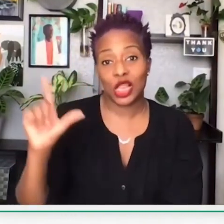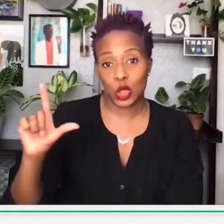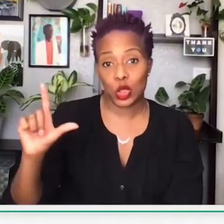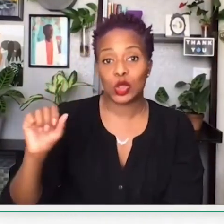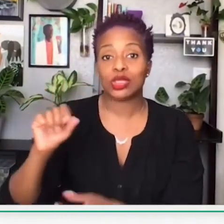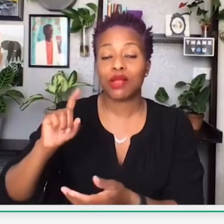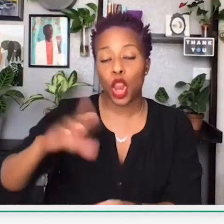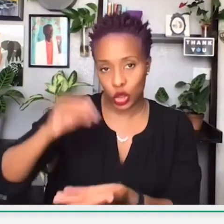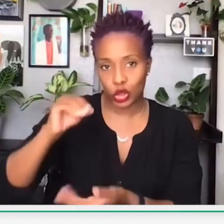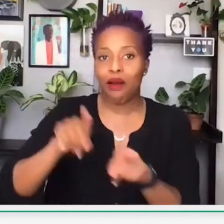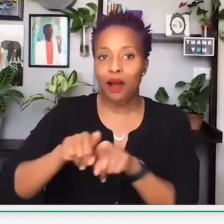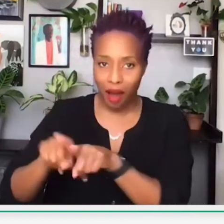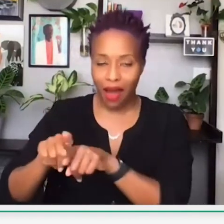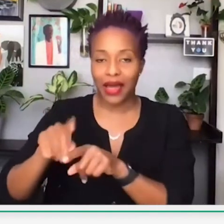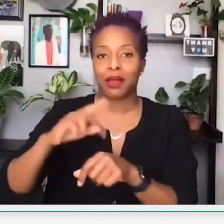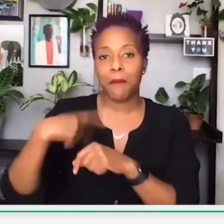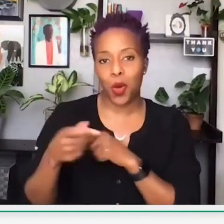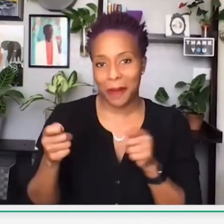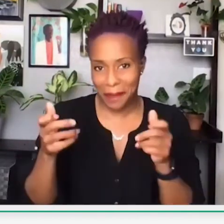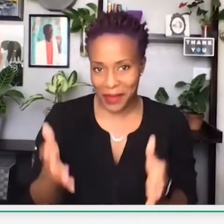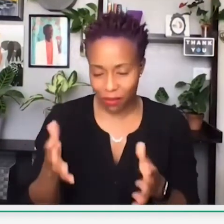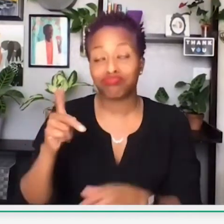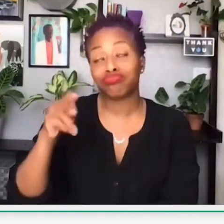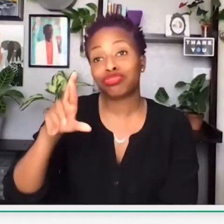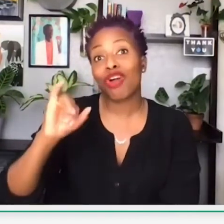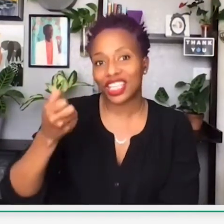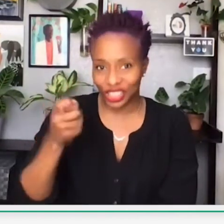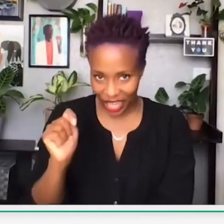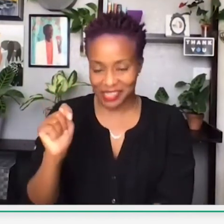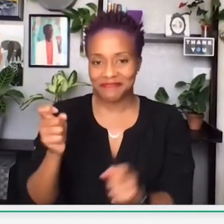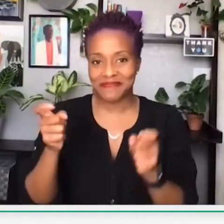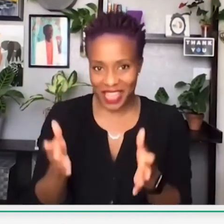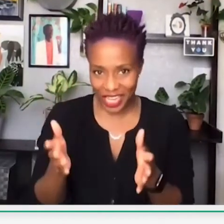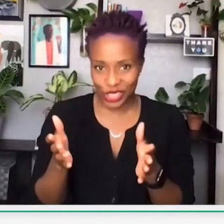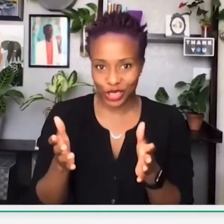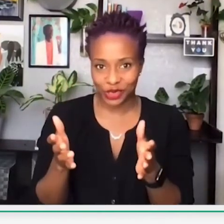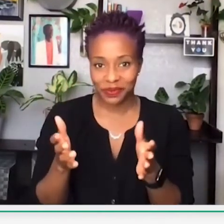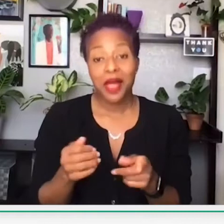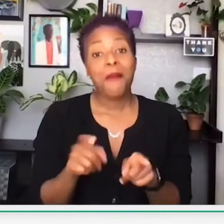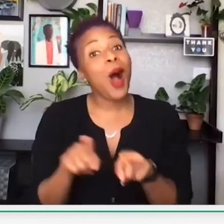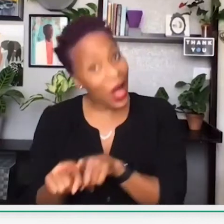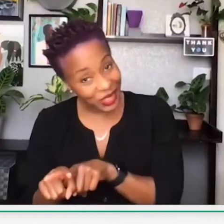I currently work for CSD Learns as a Project Manager.